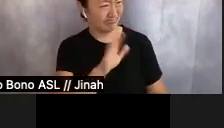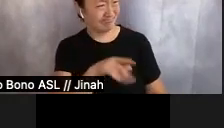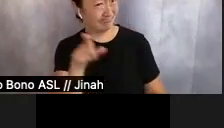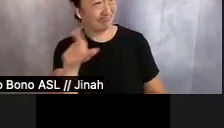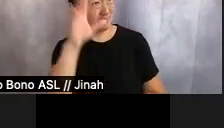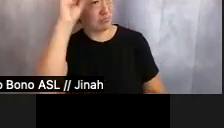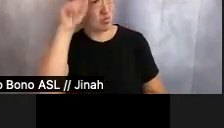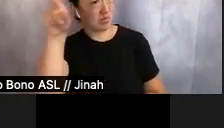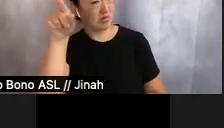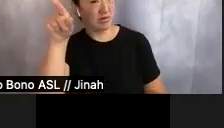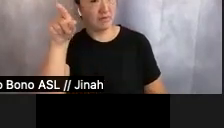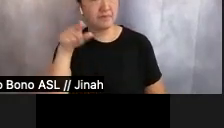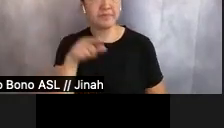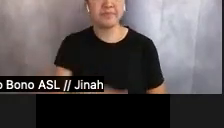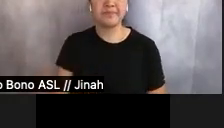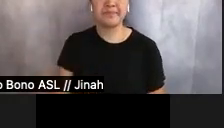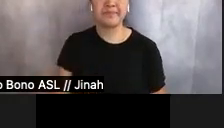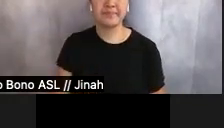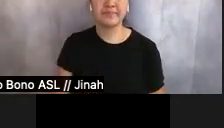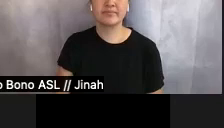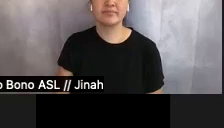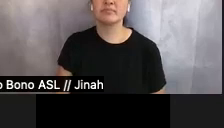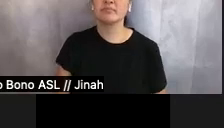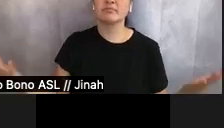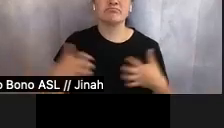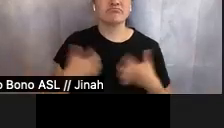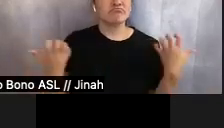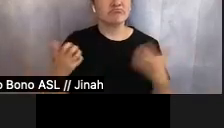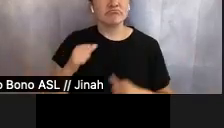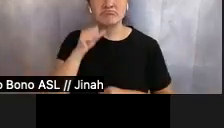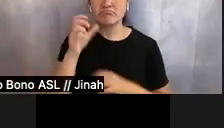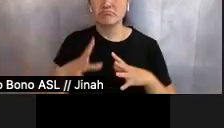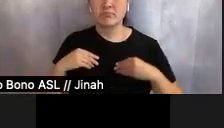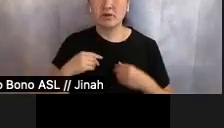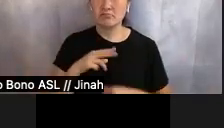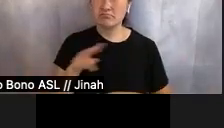Shizuka was furious. This was unacceptable. She glared at the organizers, but they were horrified